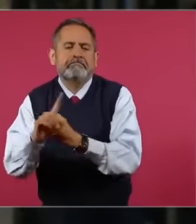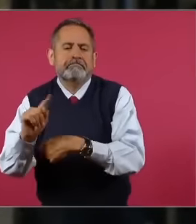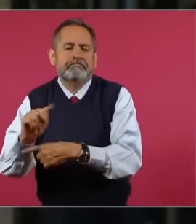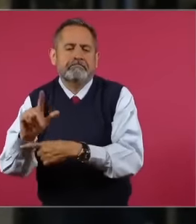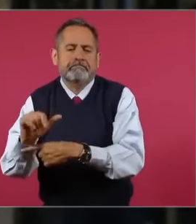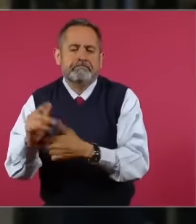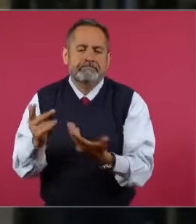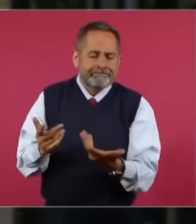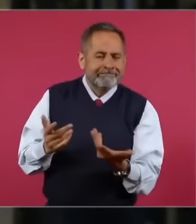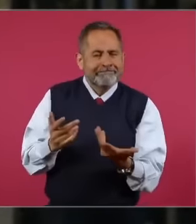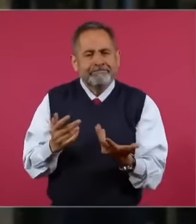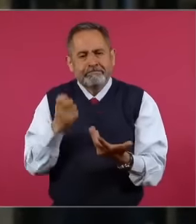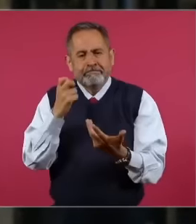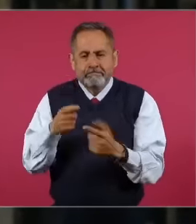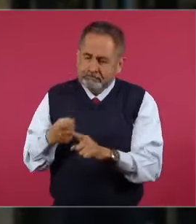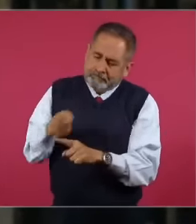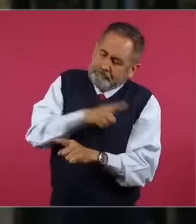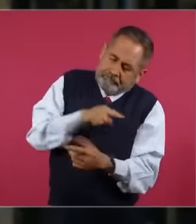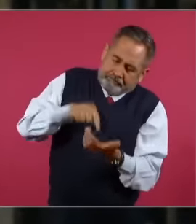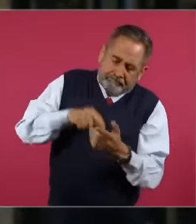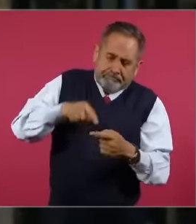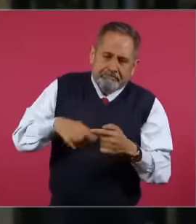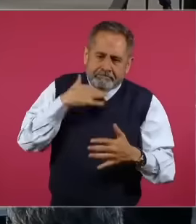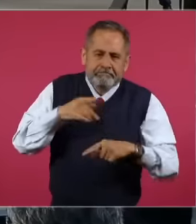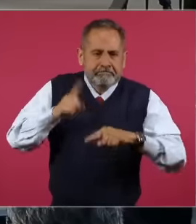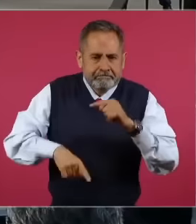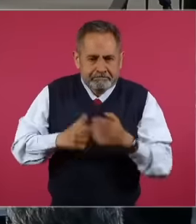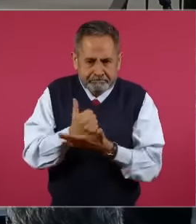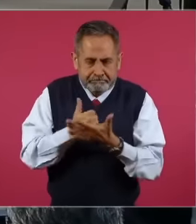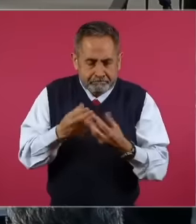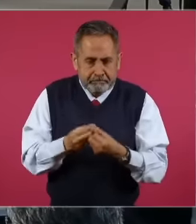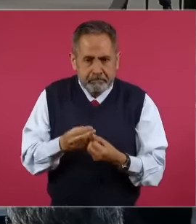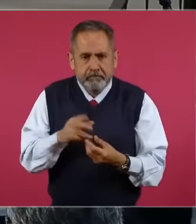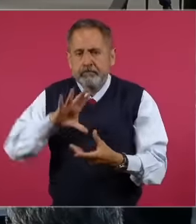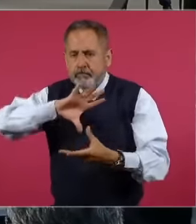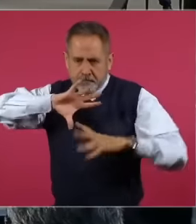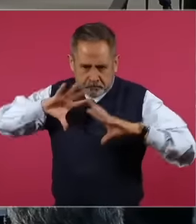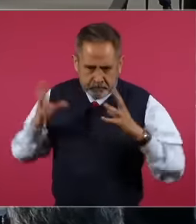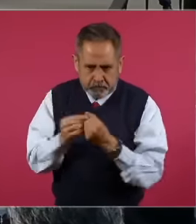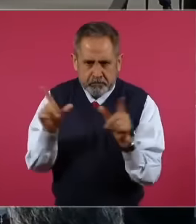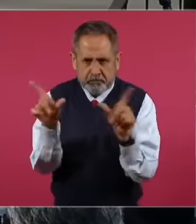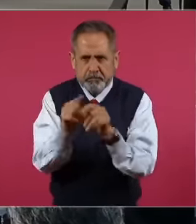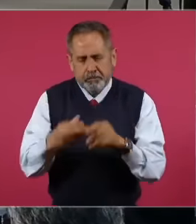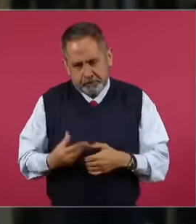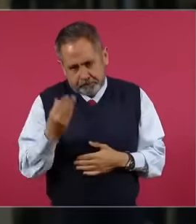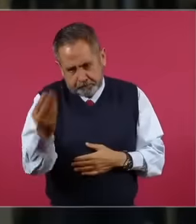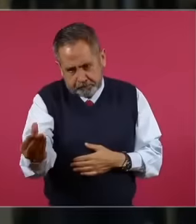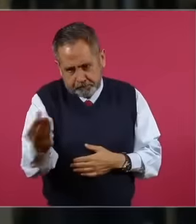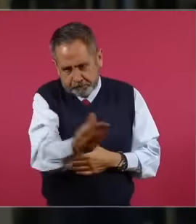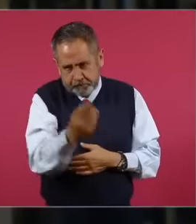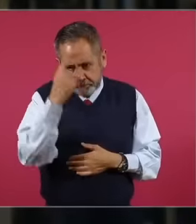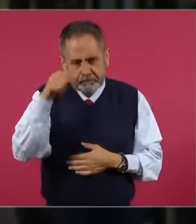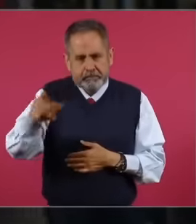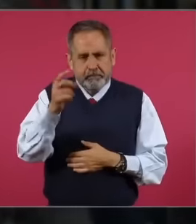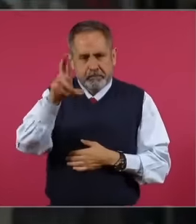to attend to it from its origin, Mr. President, that's all. I give this to you and for Dr. Claudia,